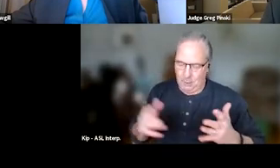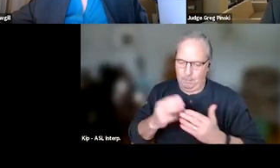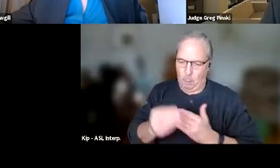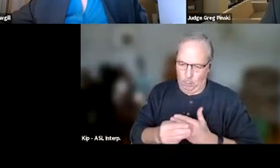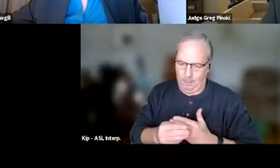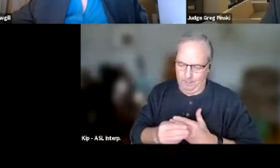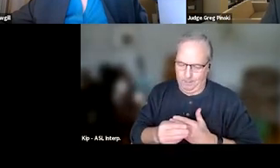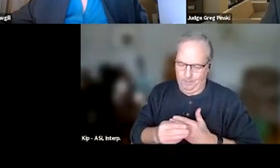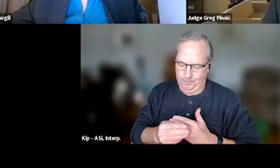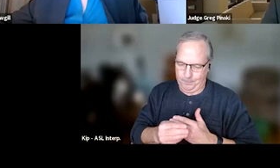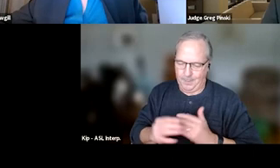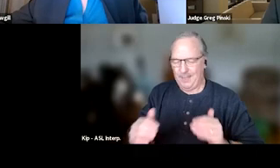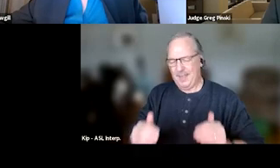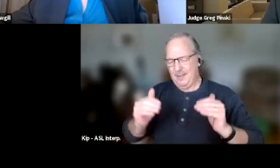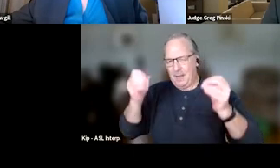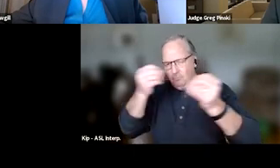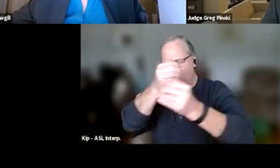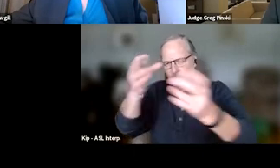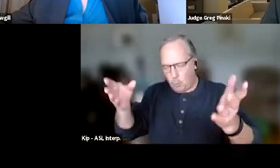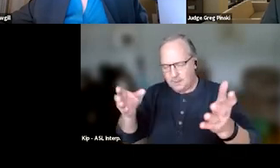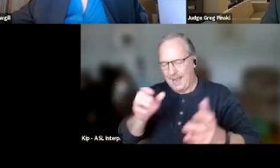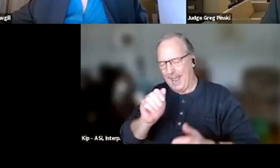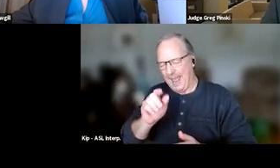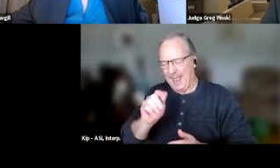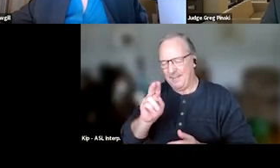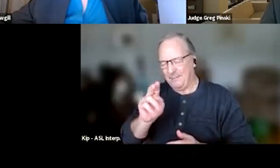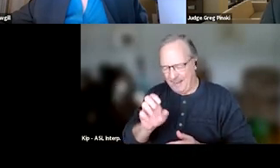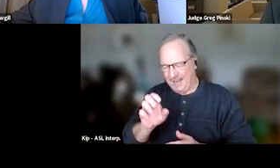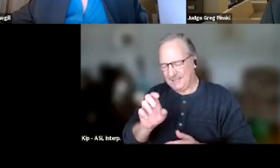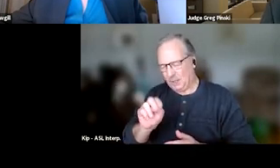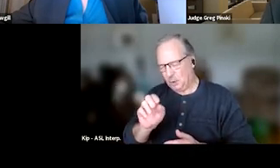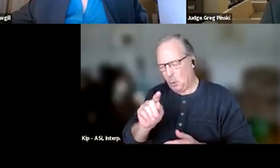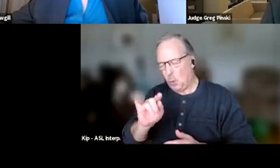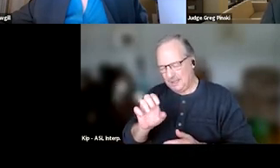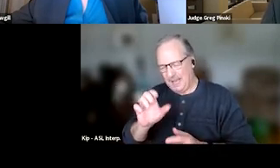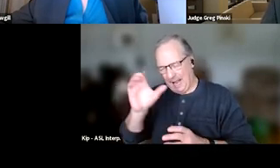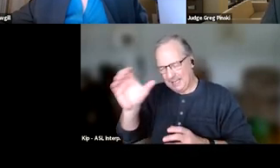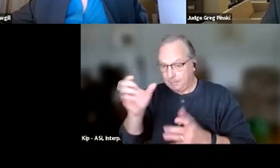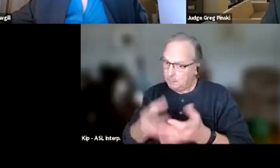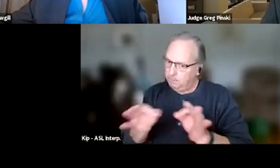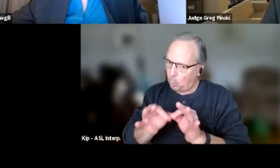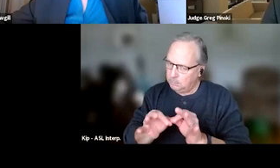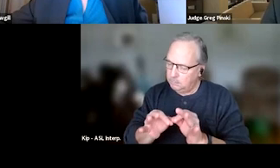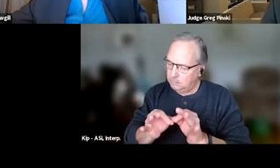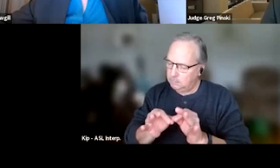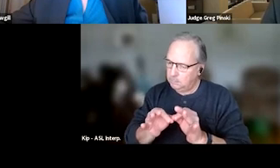The advanced notice concept is critical in that respect. Now, advanced notice doesn't necessarily mean